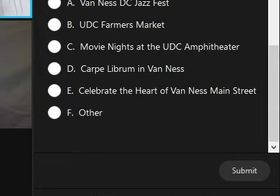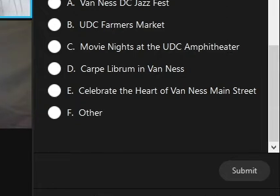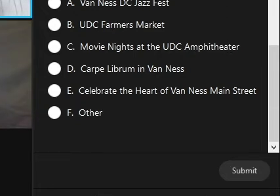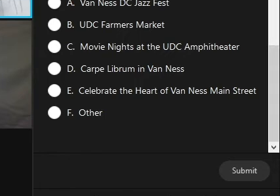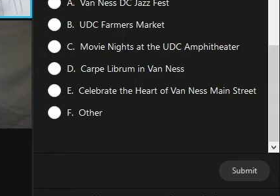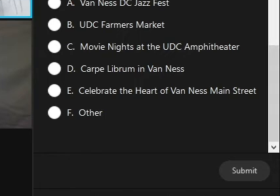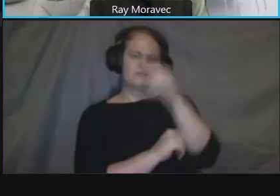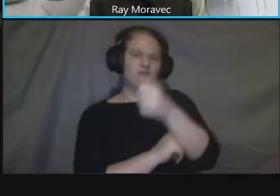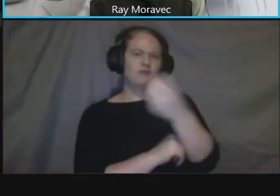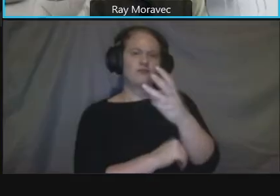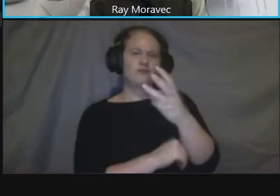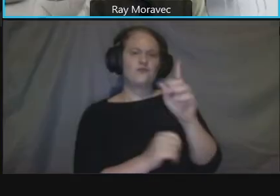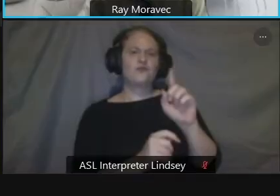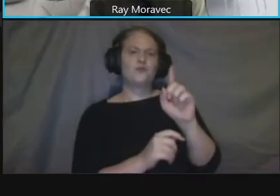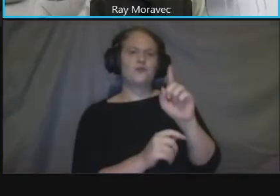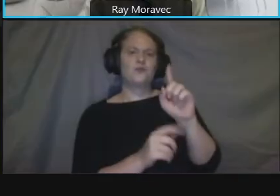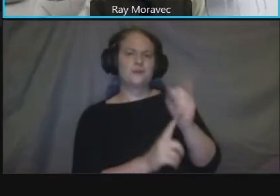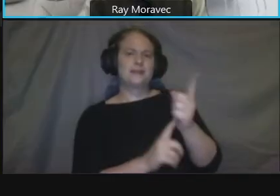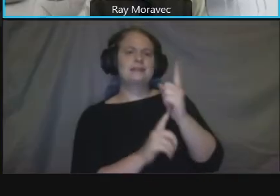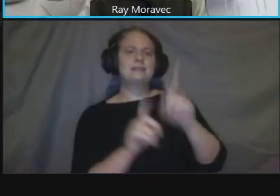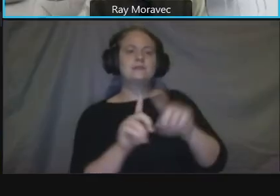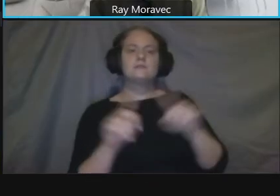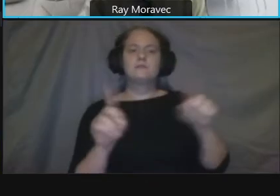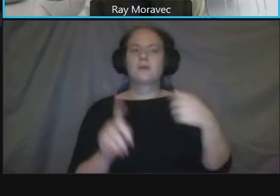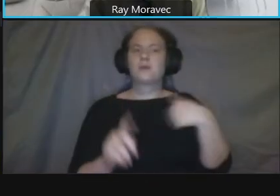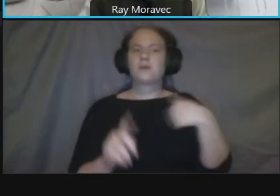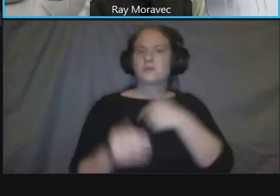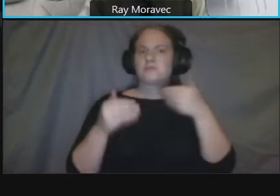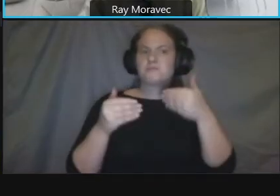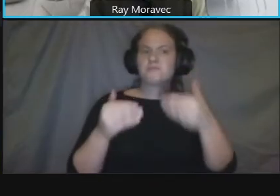and i'm going to turn it back over to ted because this gets us to the question and